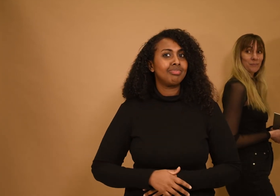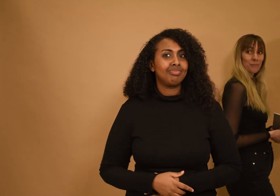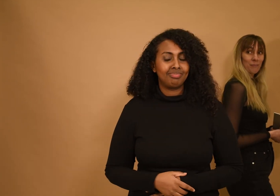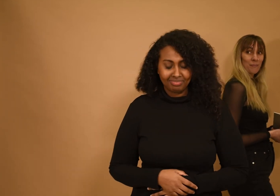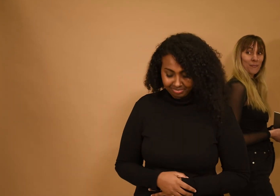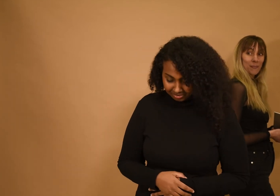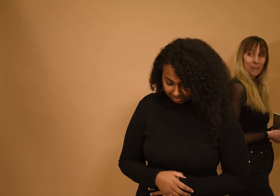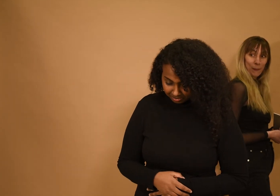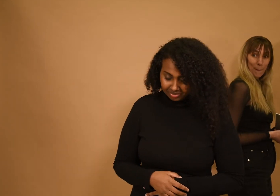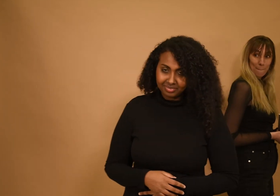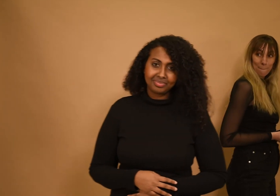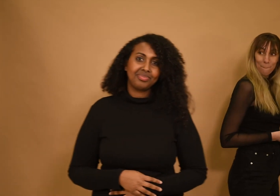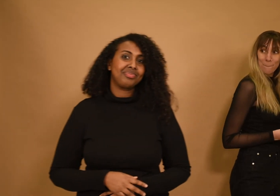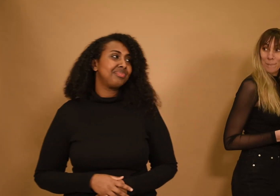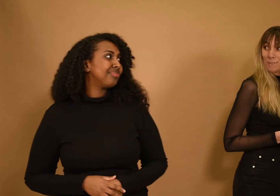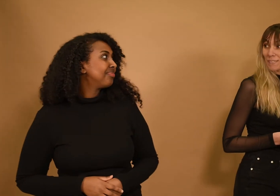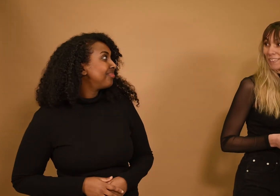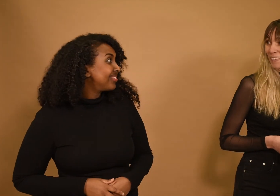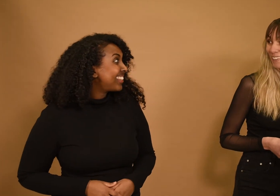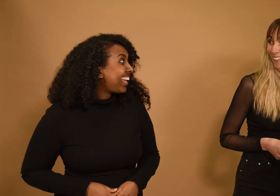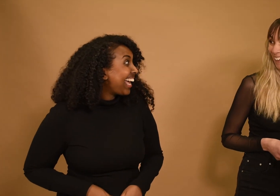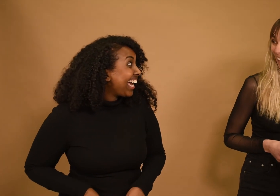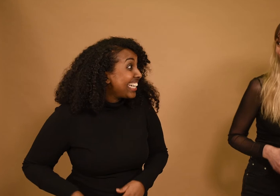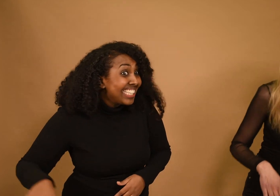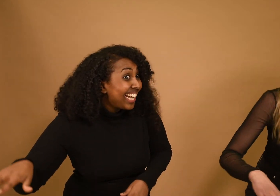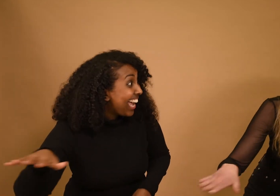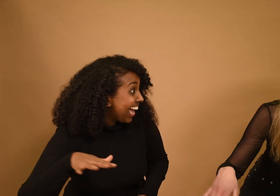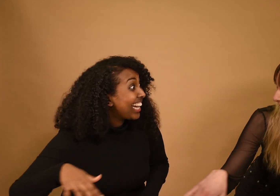If we don't know how to look shall we then decide to ask the other allowing us to come out of hiding, get ourselves home free. May I hide somewhere? Or shall we play tag? If I join in on this children's game, will they look for me?